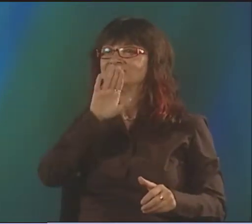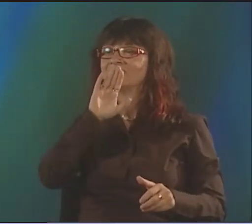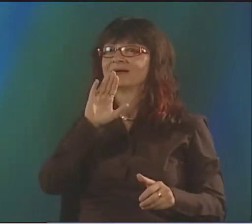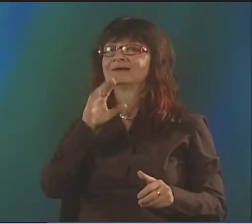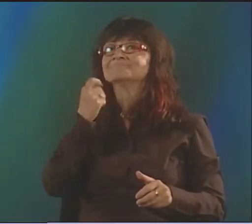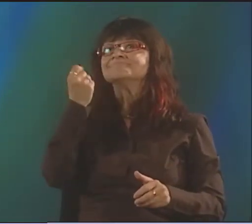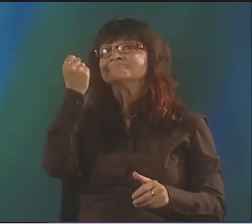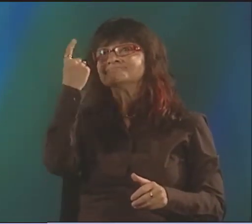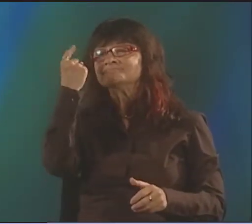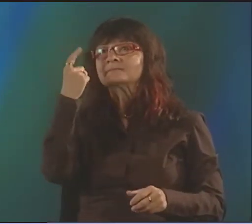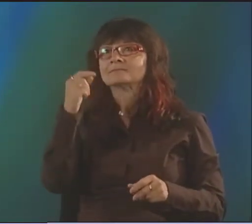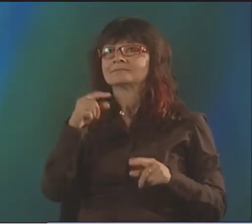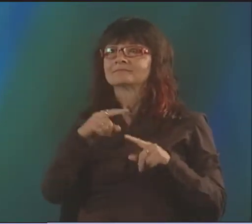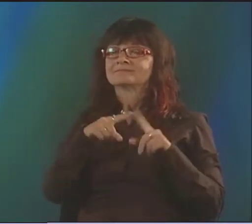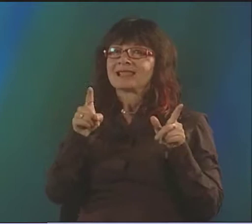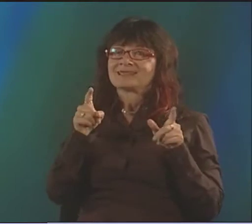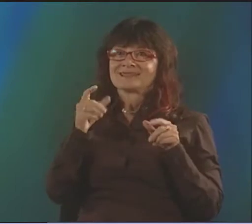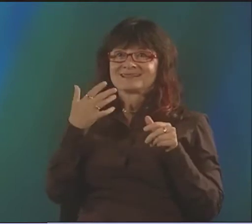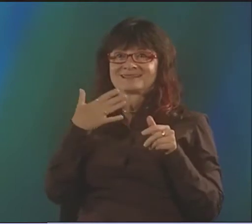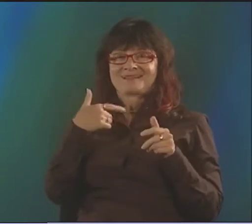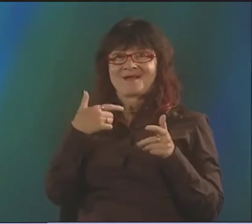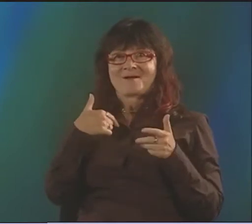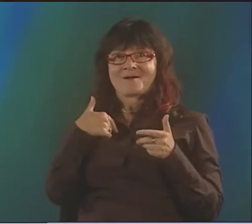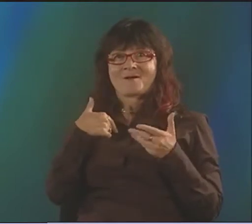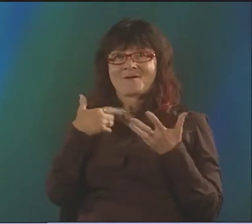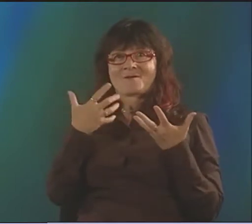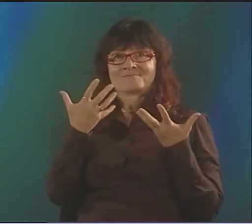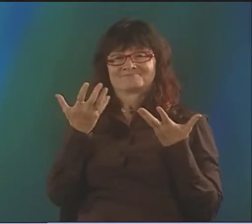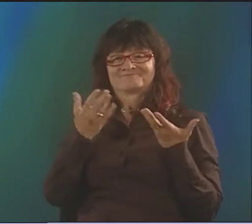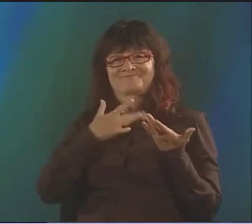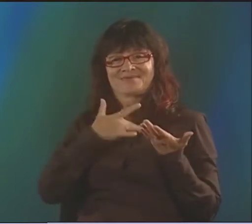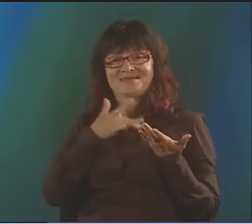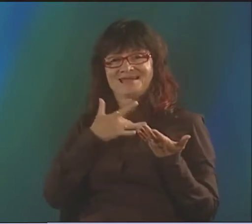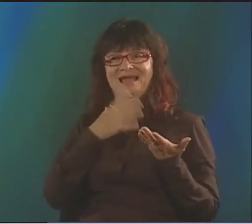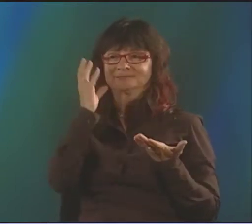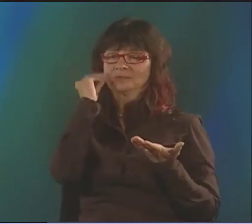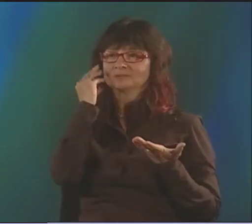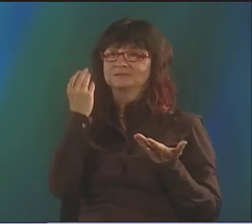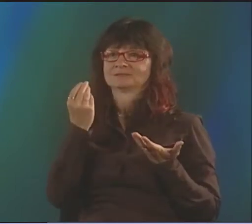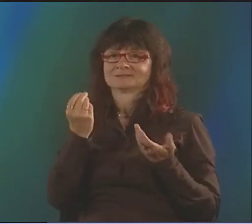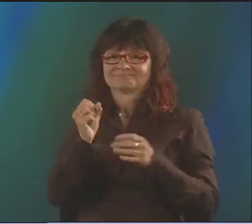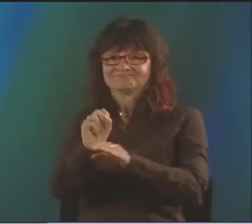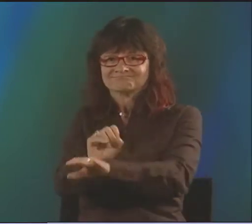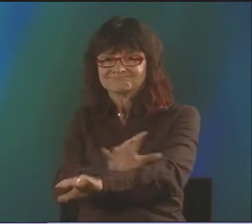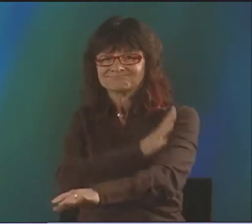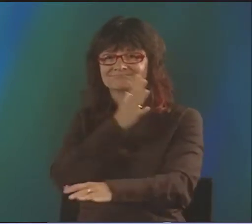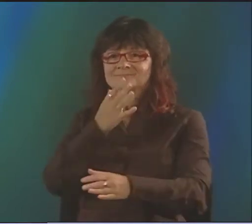THEY MISSED THE POINT OF THINGS. IT'S VERY FRUSTRATING FOR THEM BECAUSE OF THESE YEARS OF BEING LEFT OUT OF THIS.